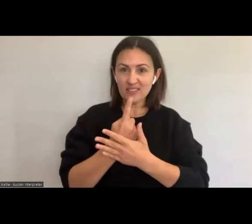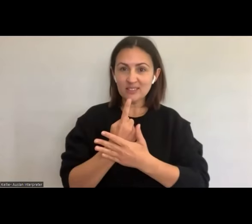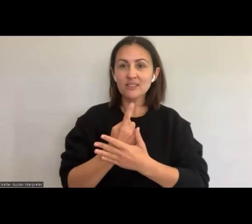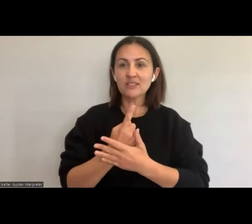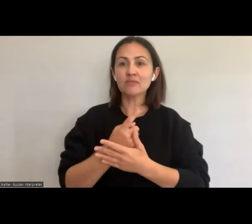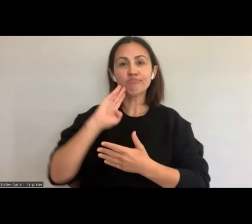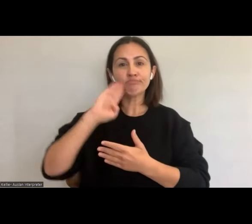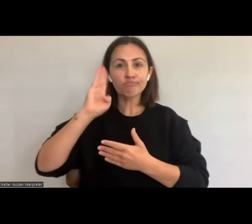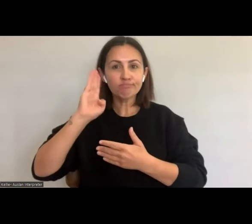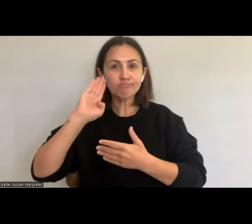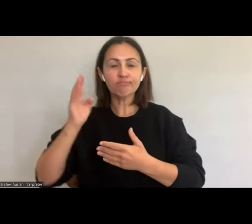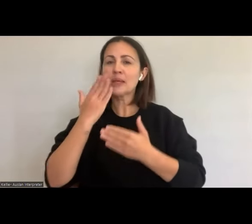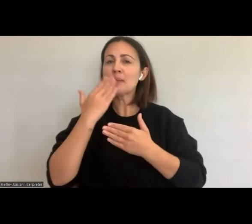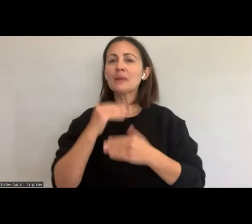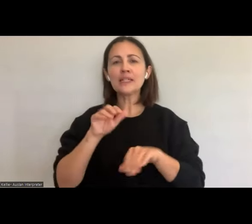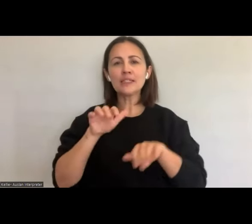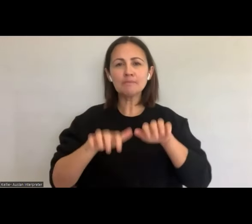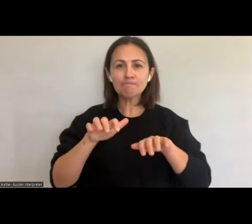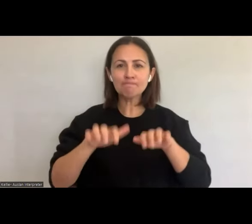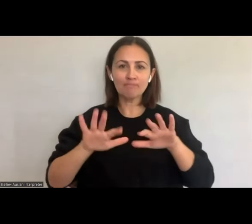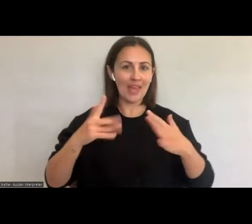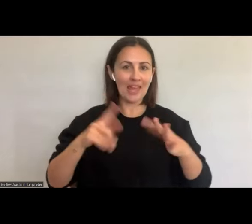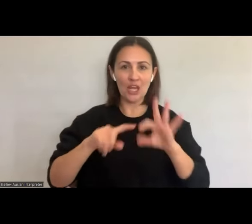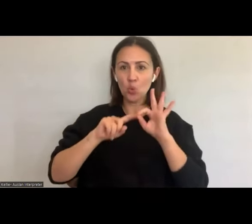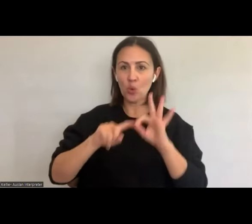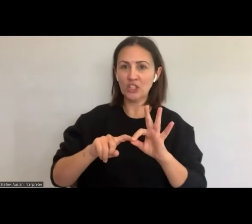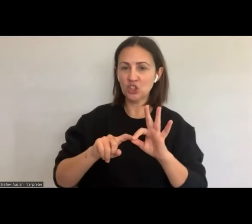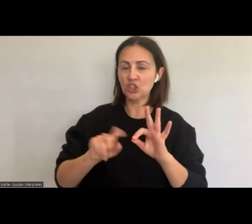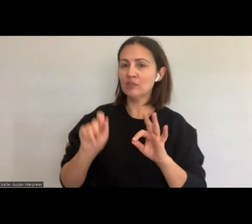any questions you may have for the panellists in the chat or Q&A window